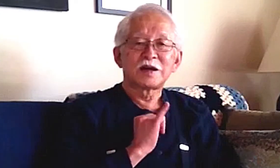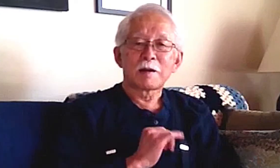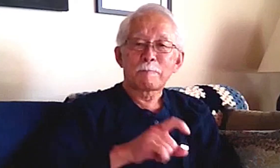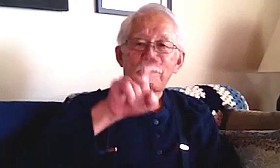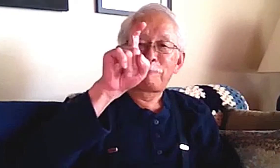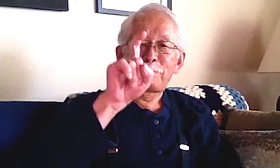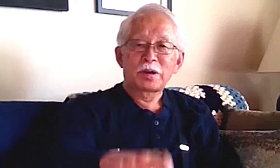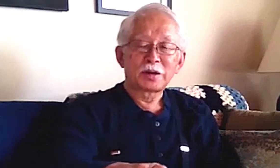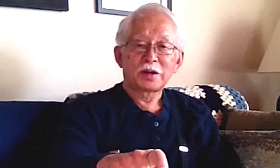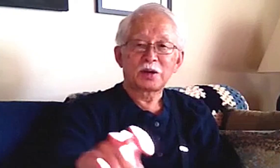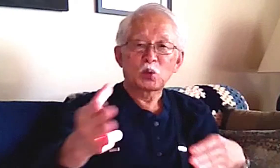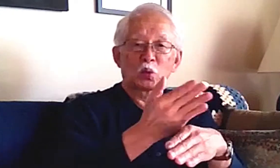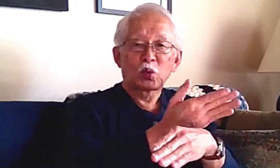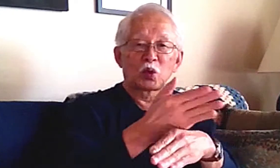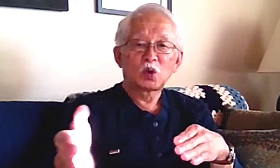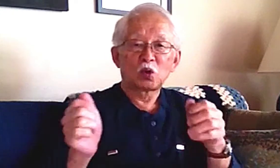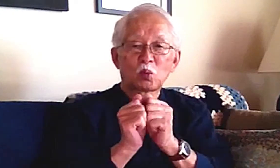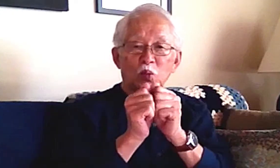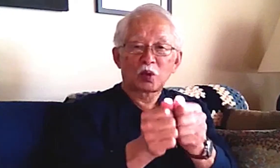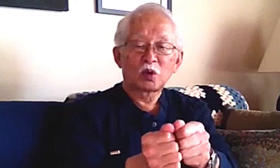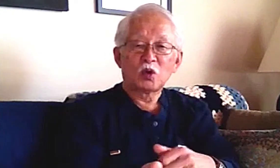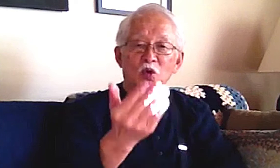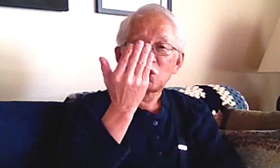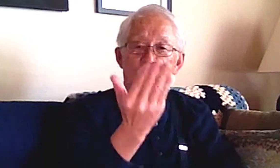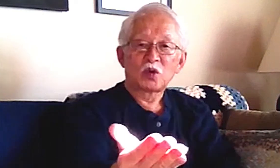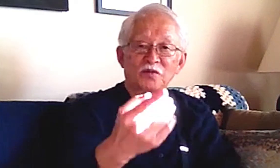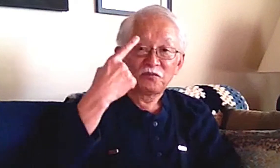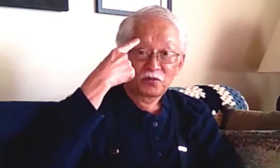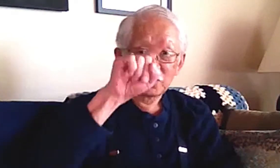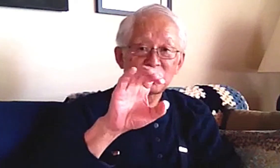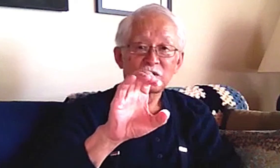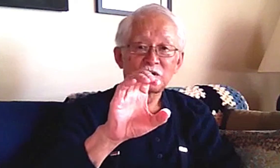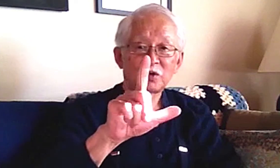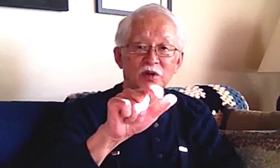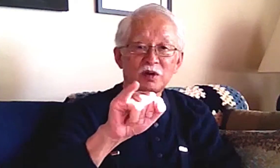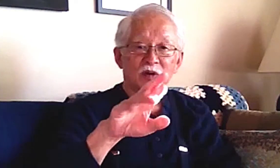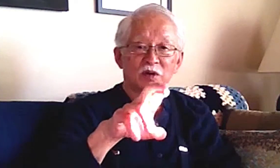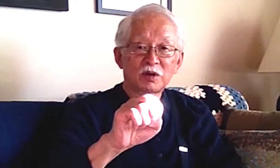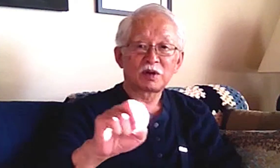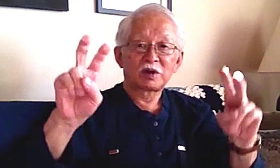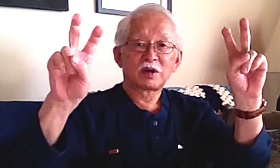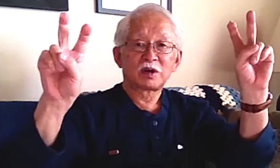I must share with you a quote from Claire: